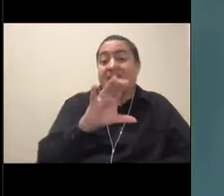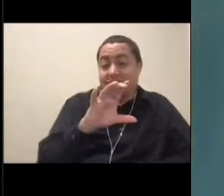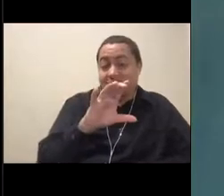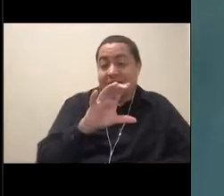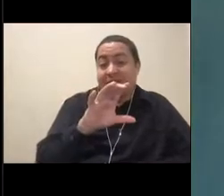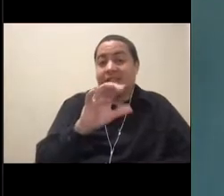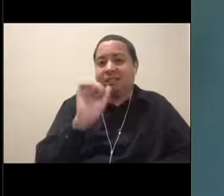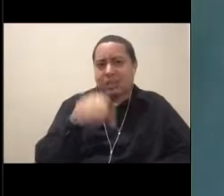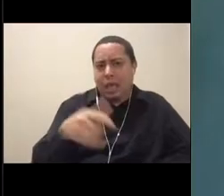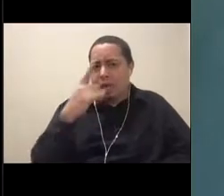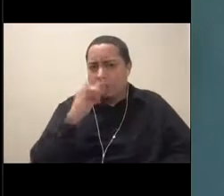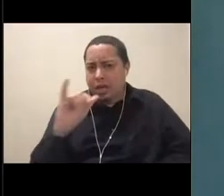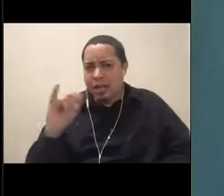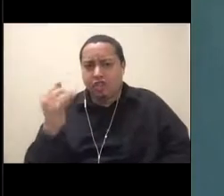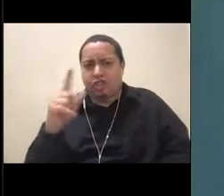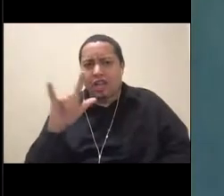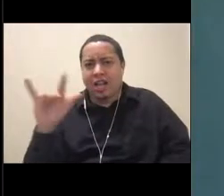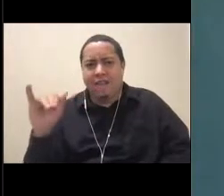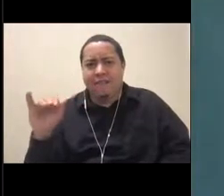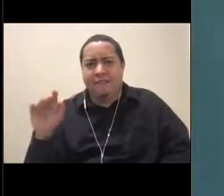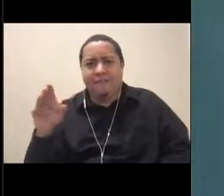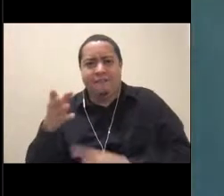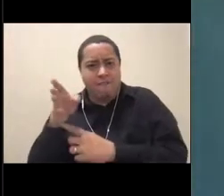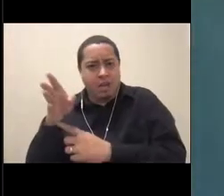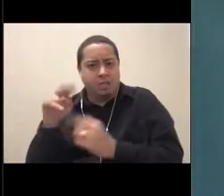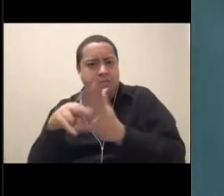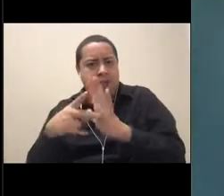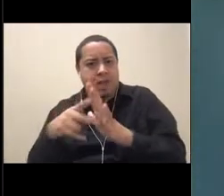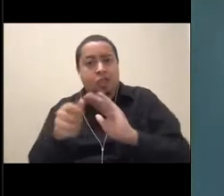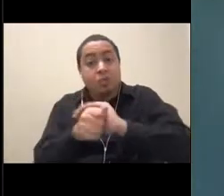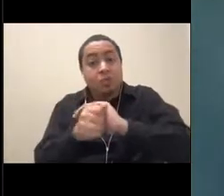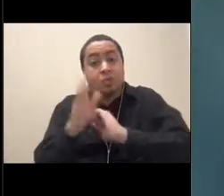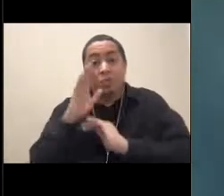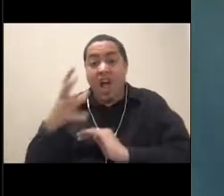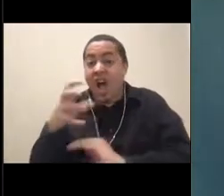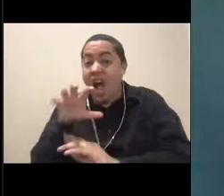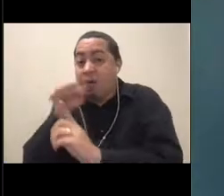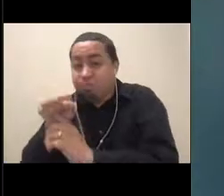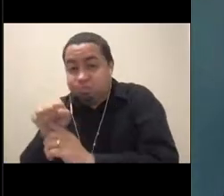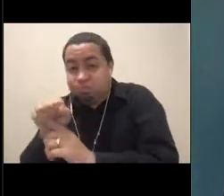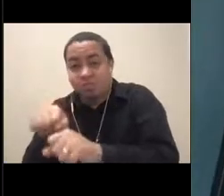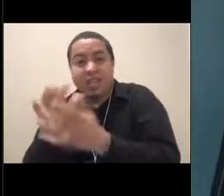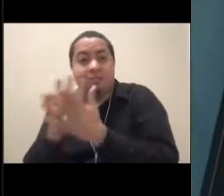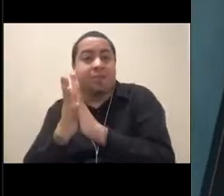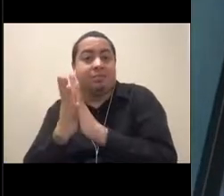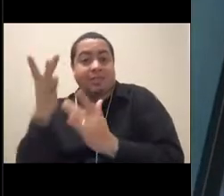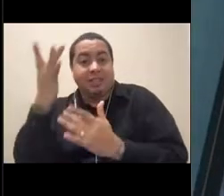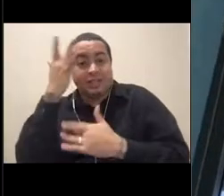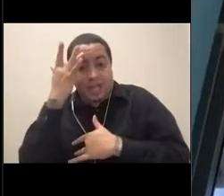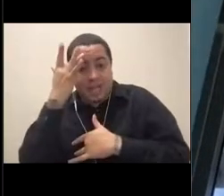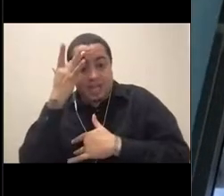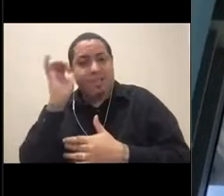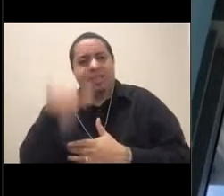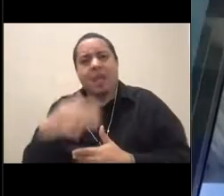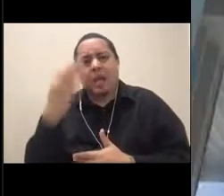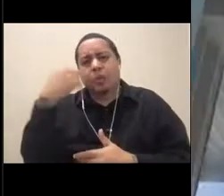So we can all do our part to help protect sea turtles by making sure plastics stay off the streets and out of the oceans.